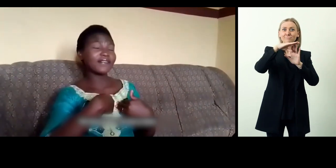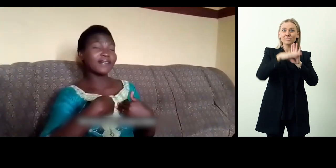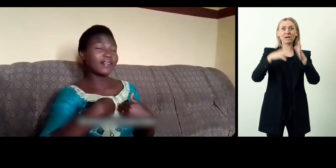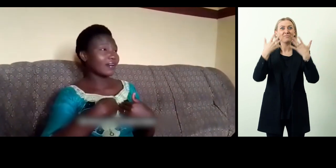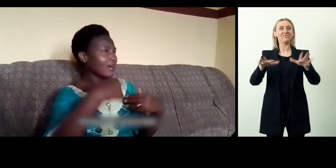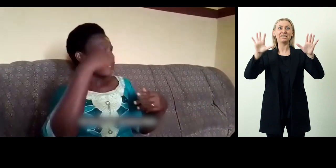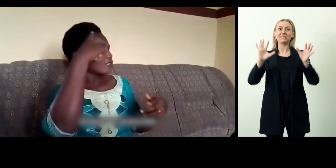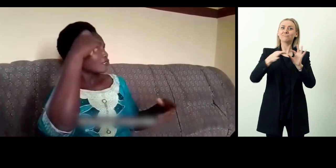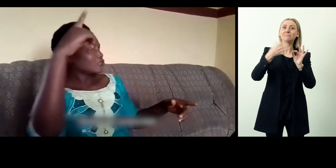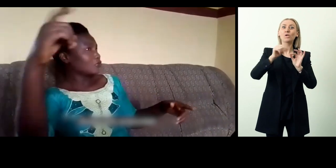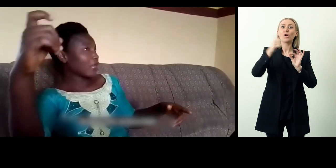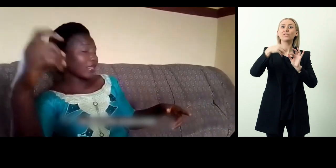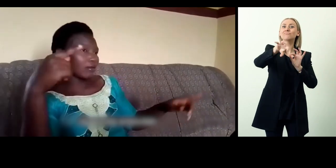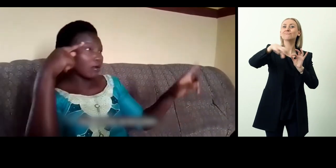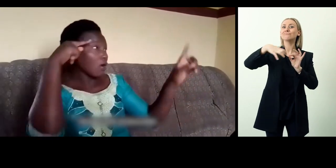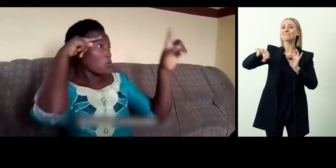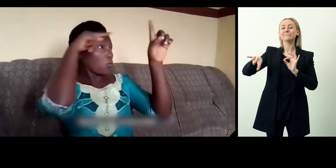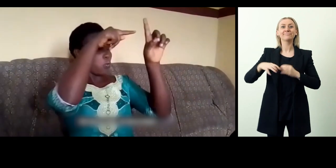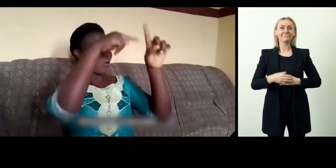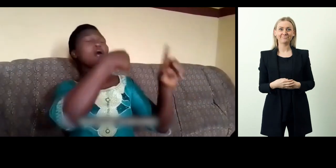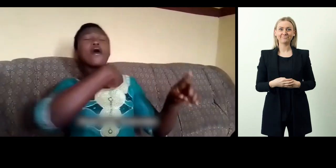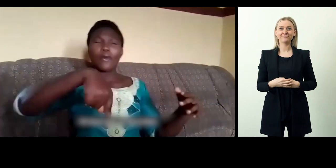The program has already been licensed to other organizations.